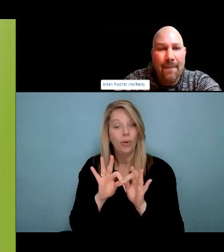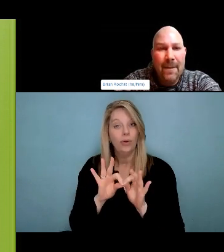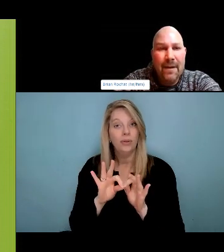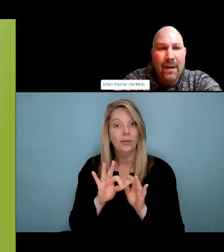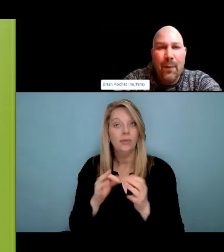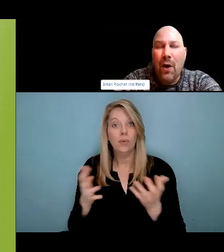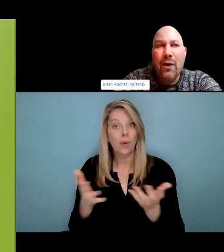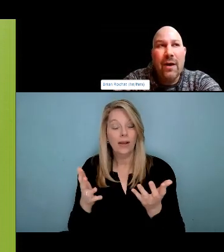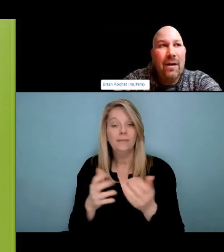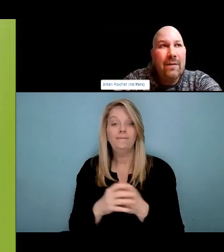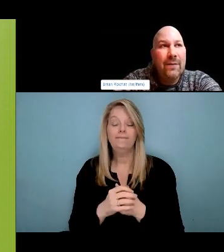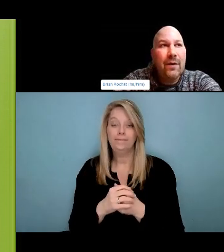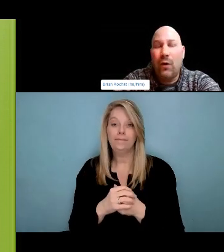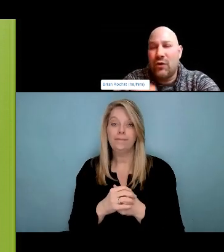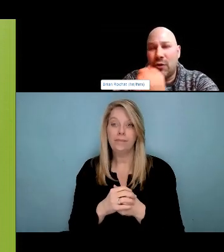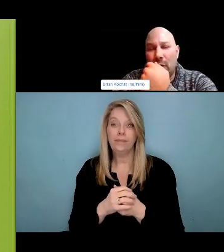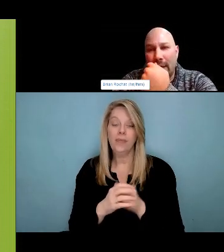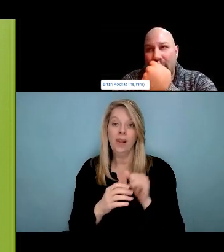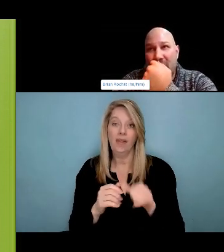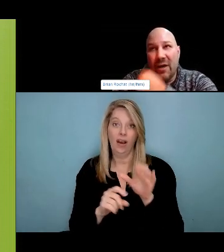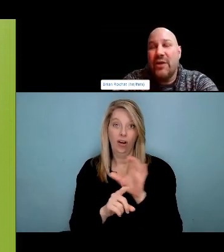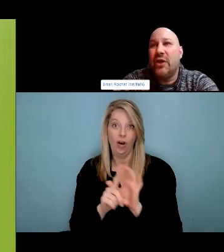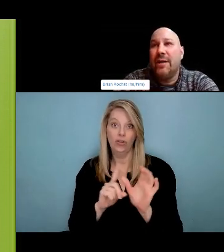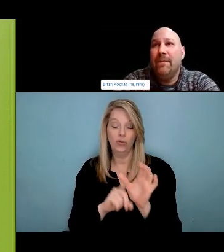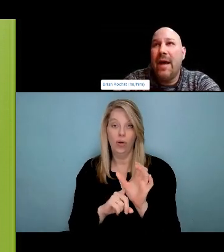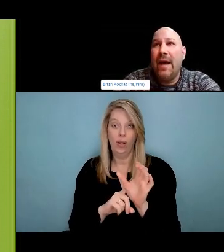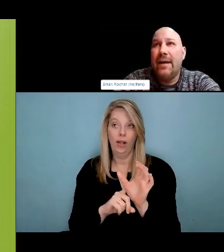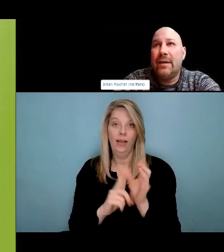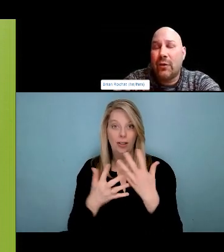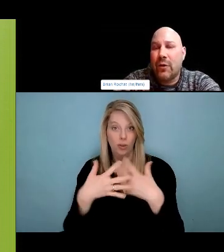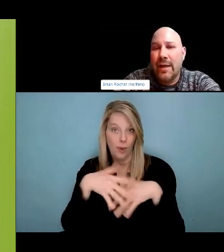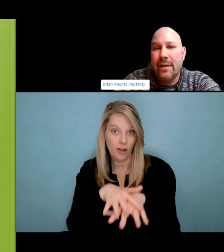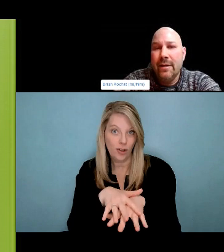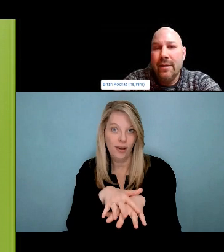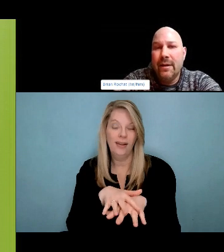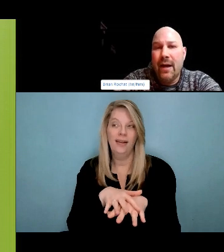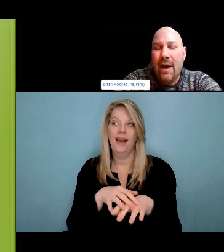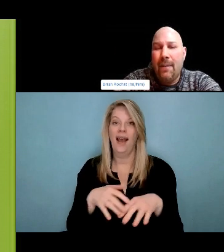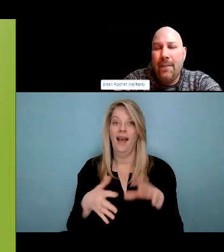that we're promo holding drugs. Or not, we're promoting safety when using drugs.